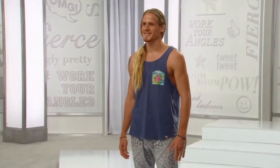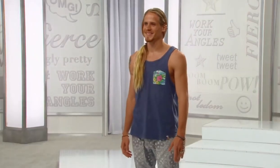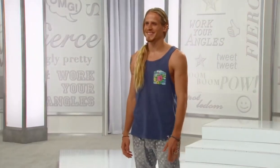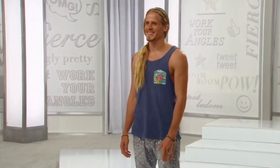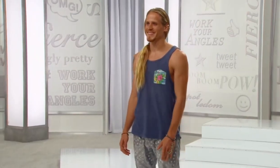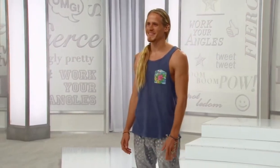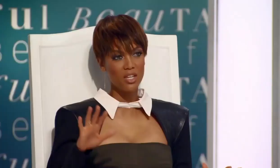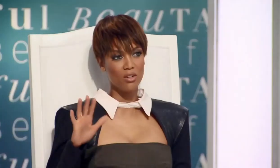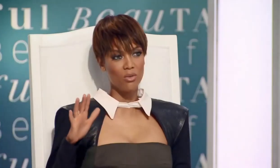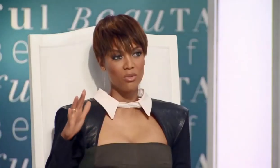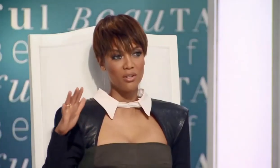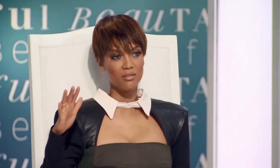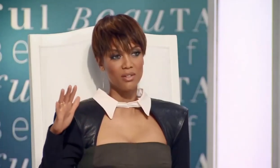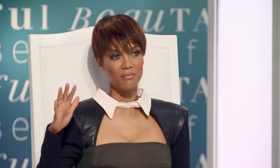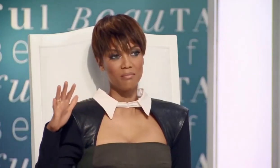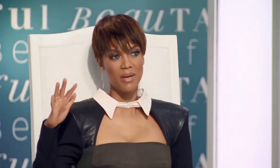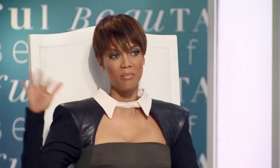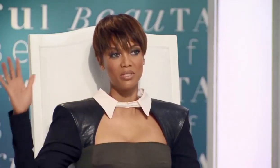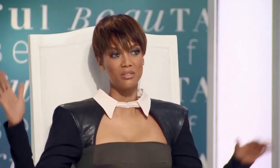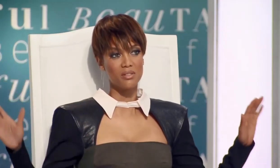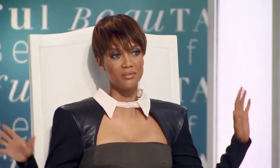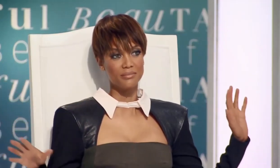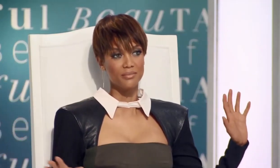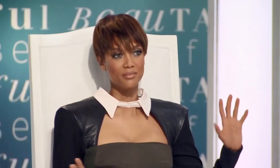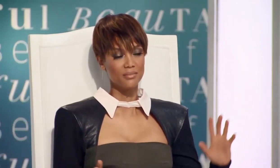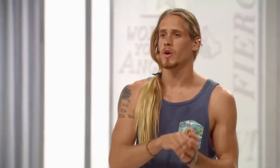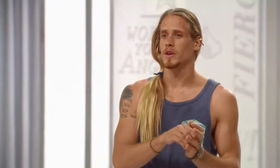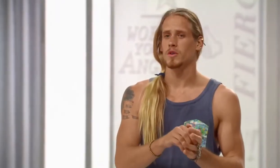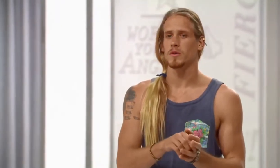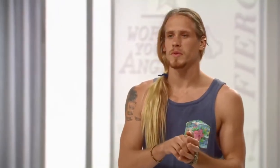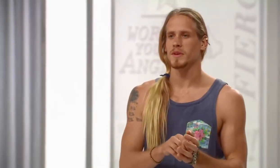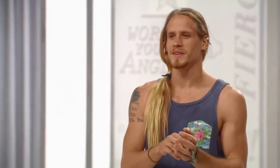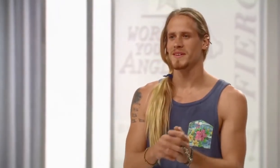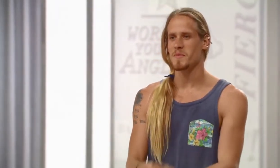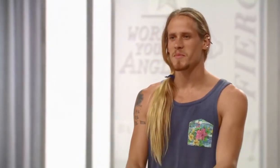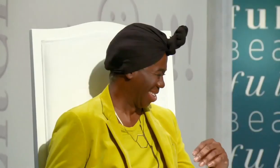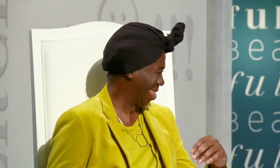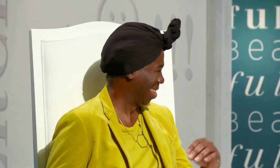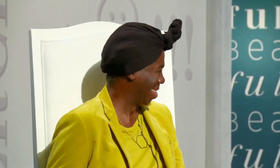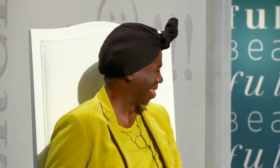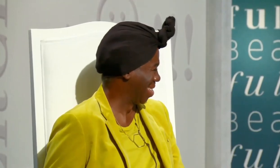You just seem like you don't pay bills No, I do, I pay my bills